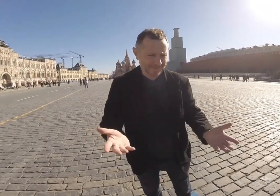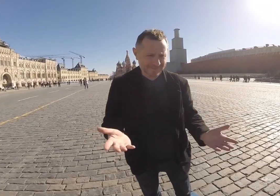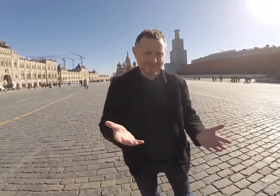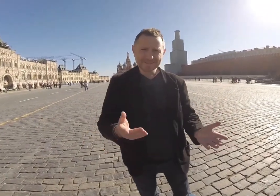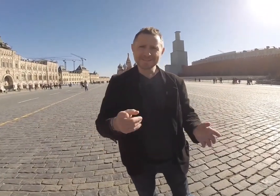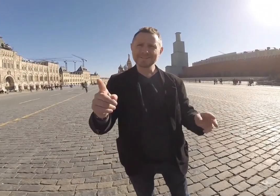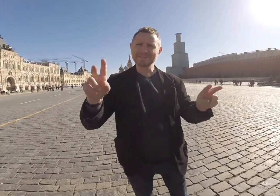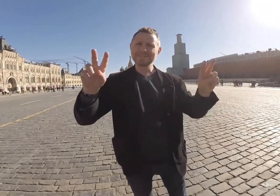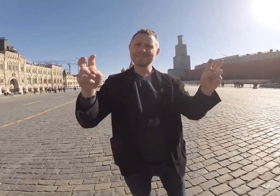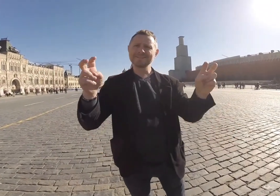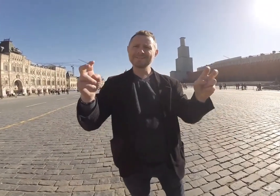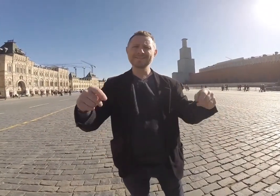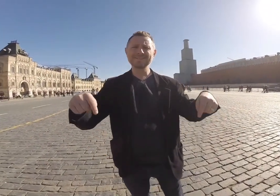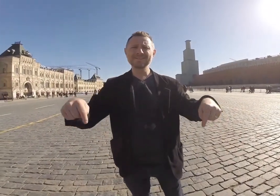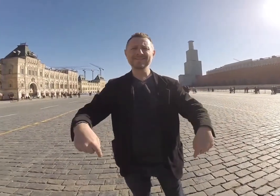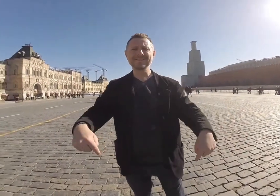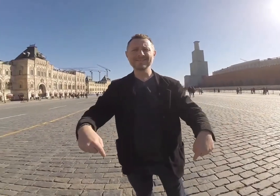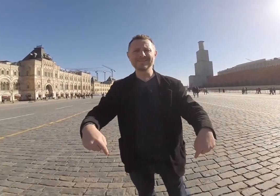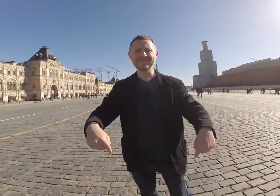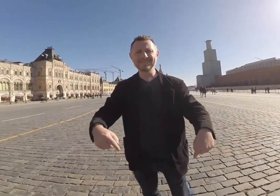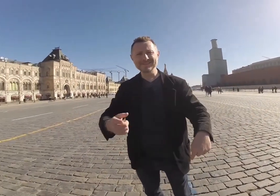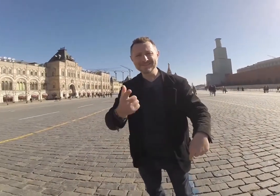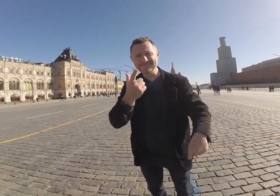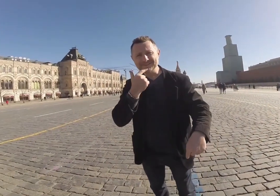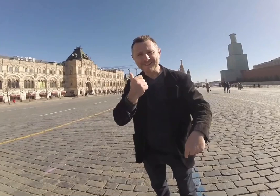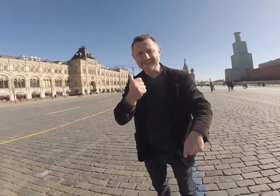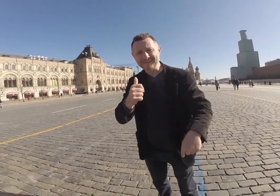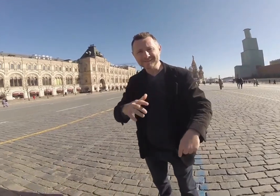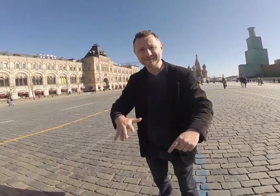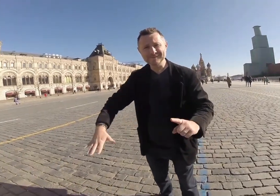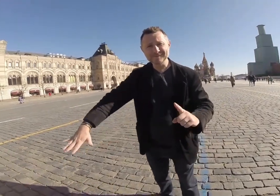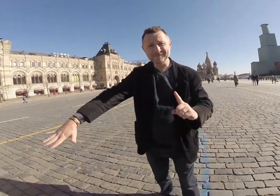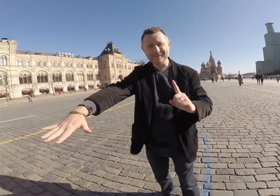aren’t any red cobblestones… then why is it